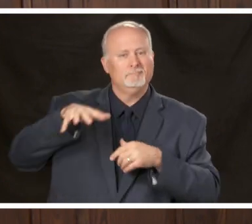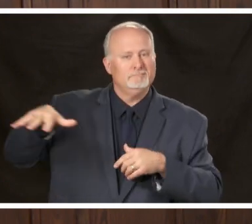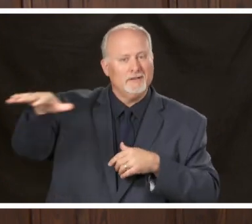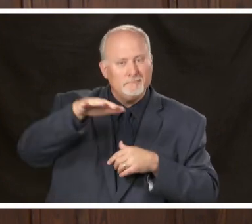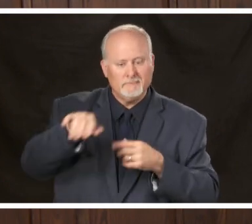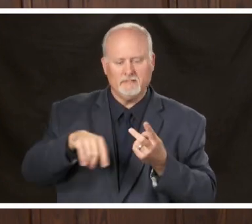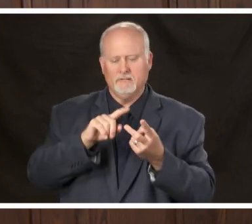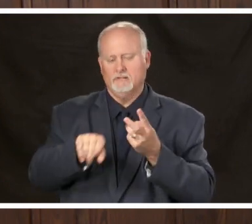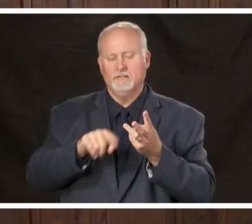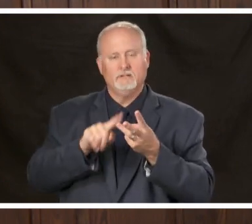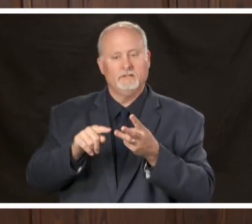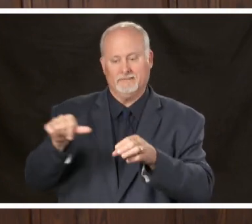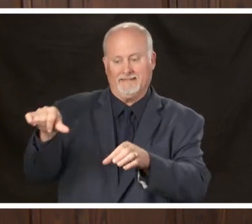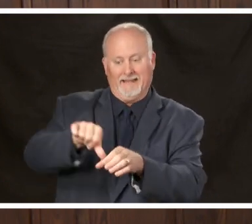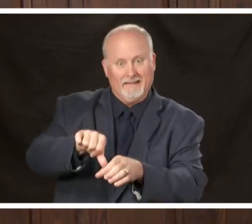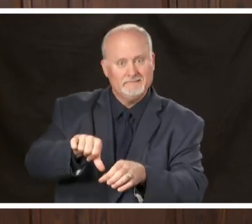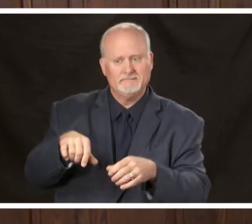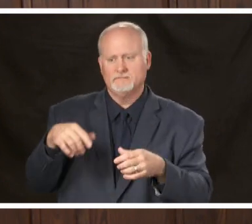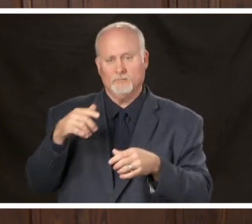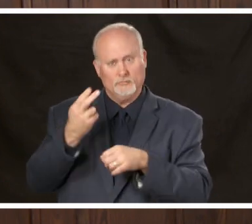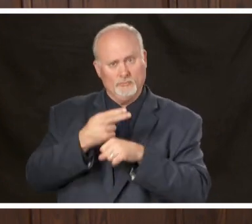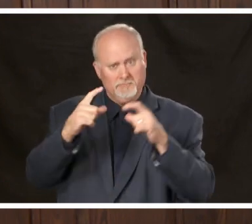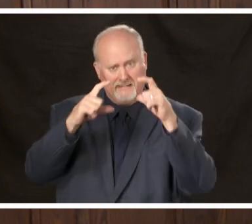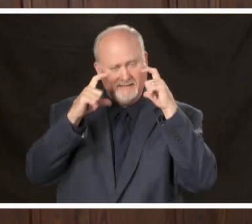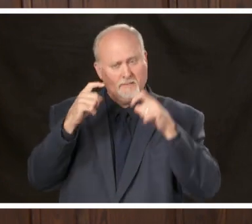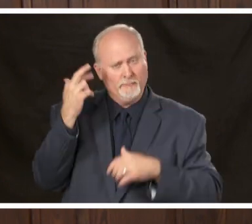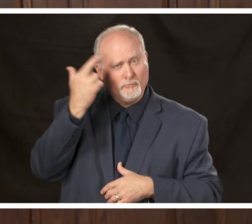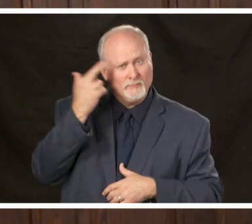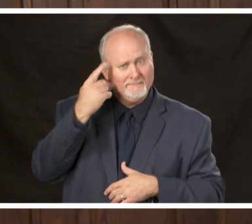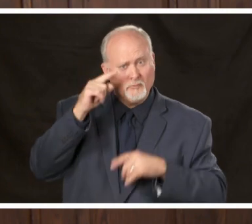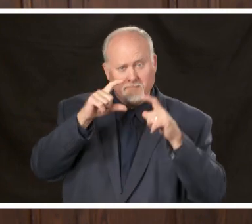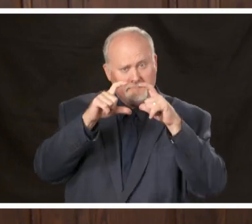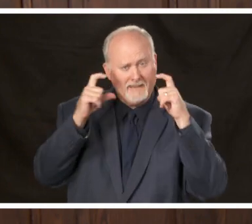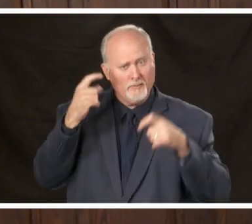to get gas in our cars when we wear a mask the reason we do that it's not to